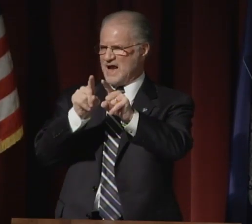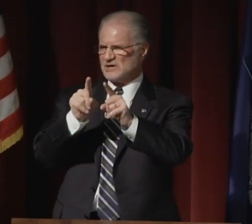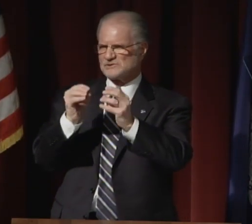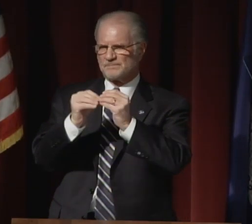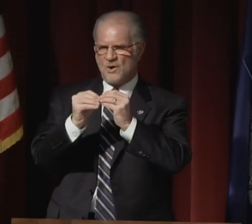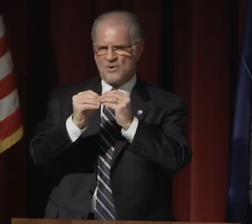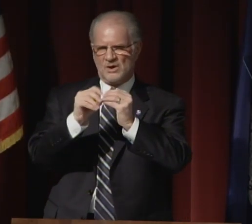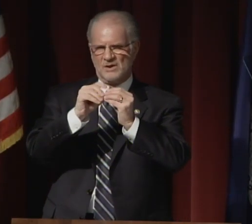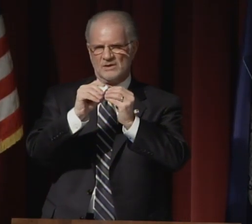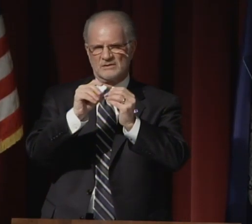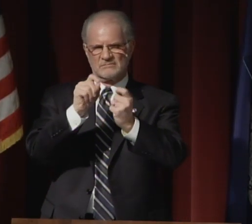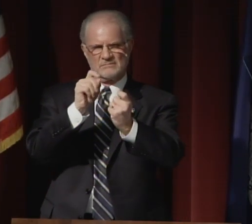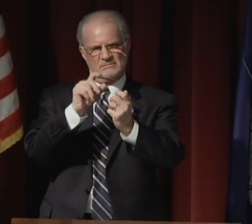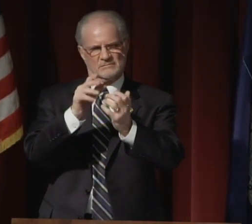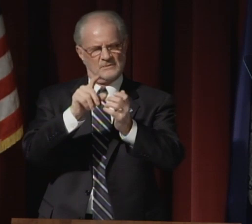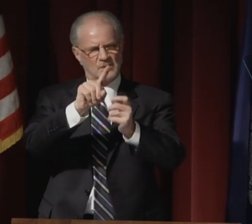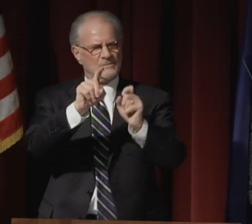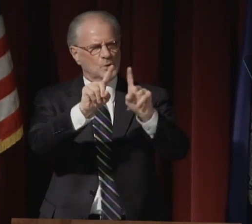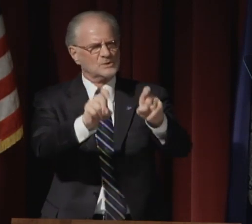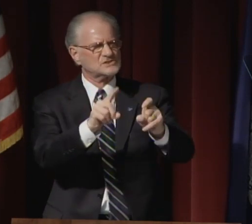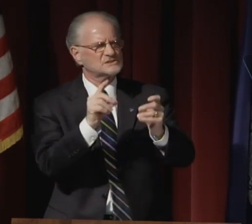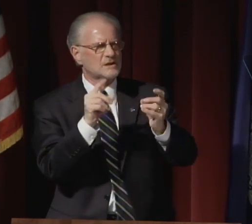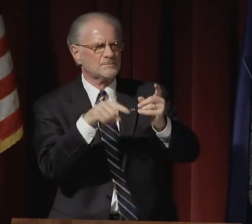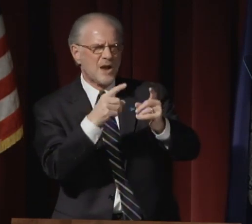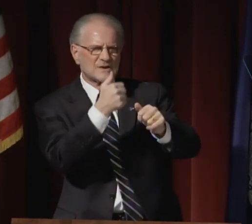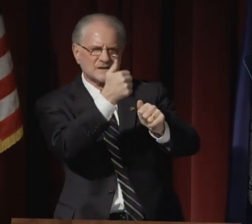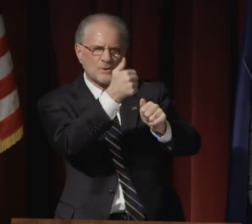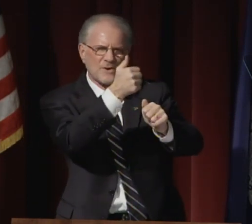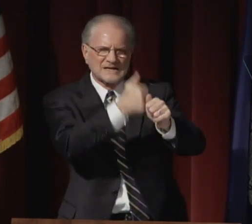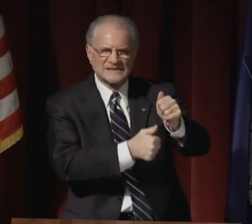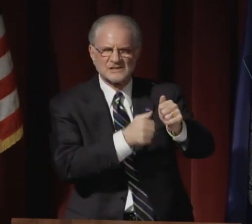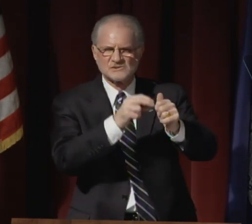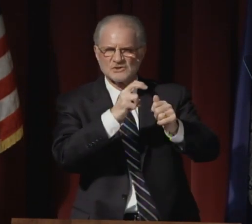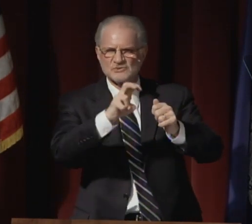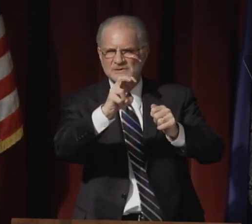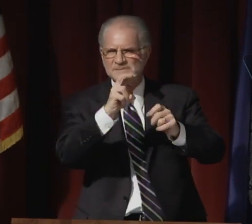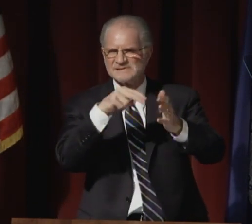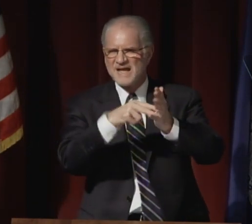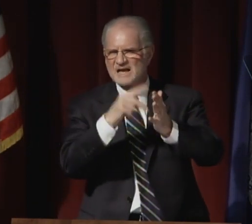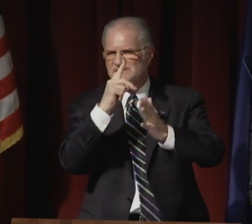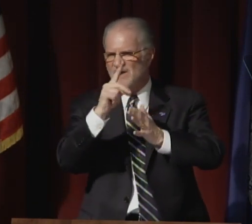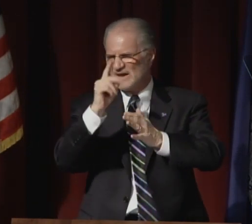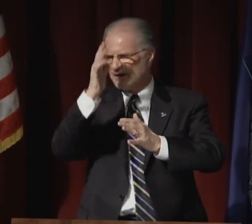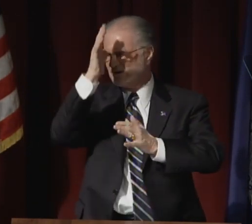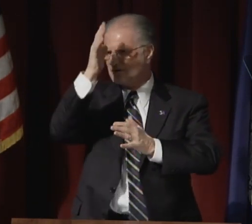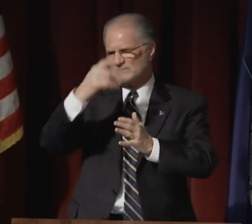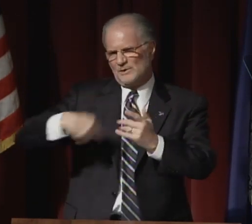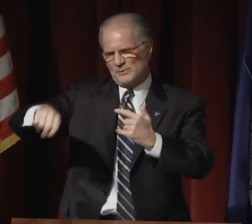When we meet outside after this presentation, I'll be happy to tell you a little bit more